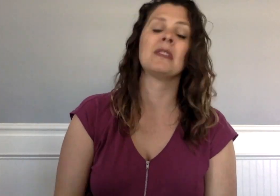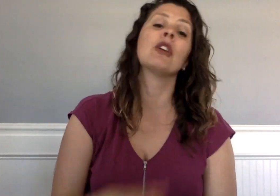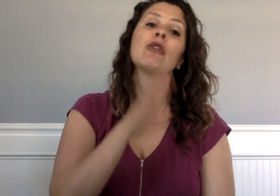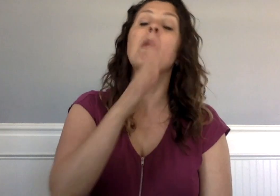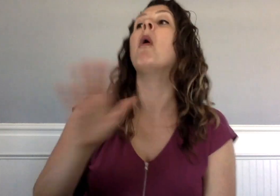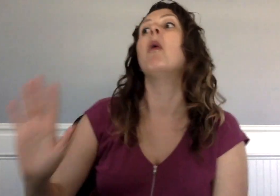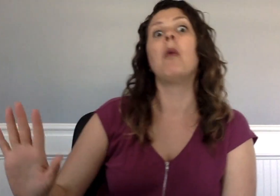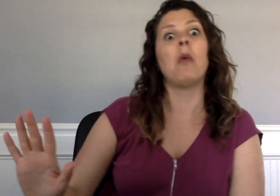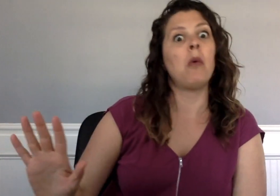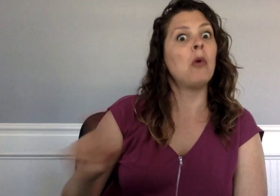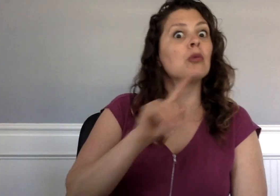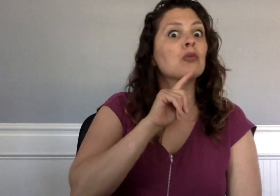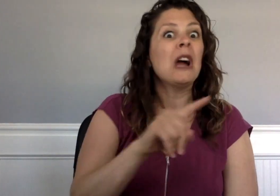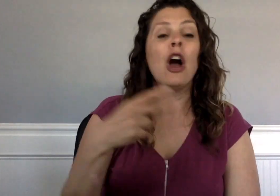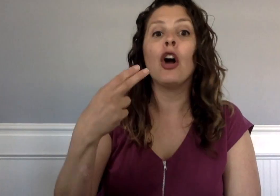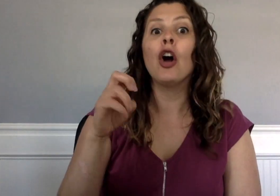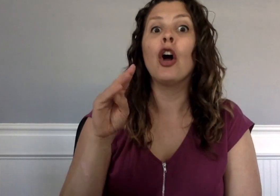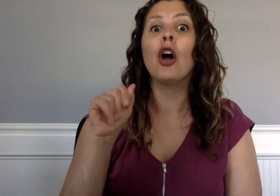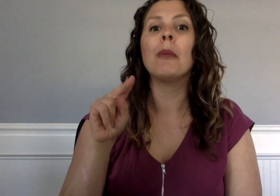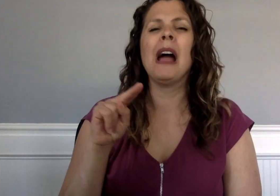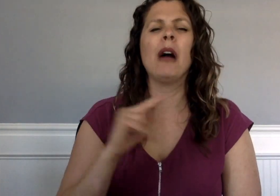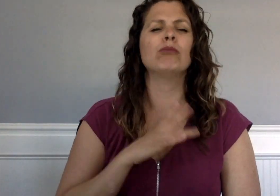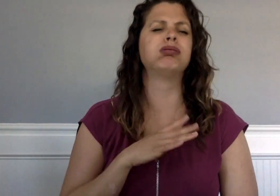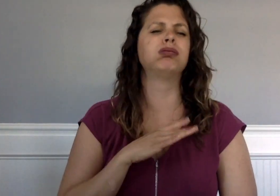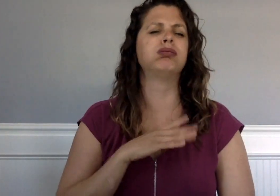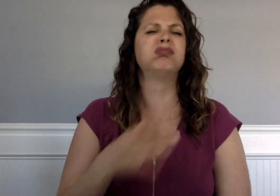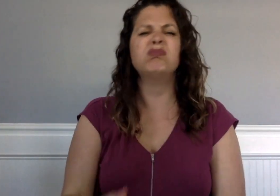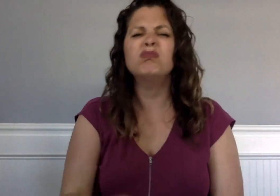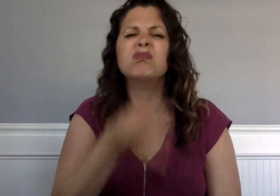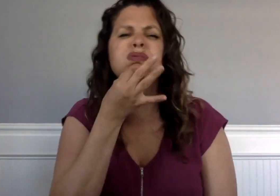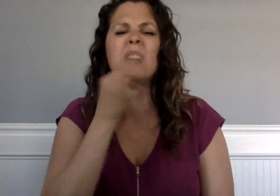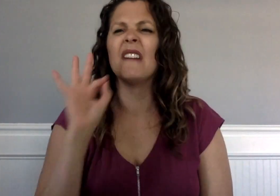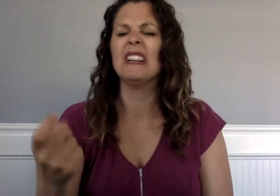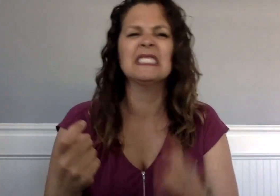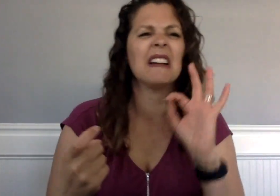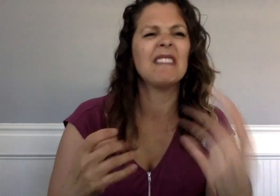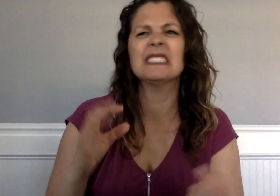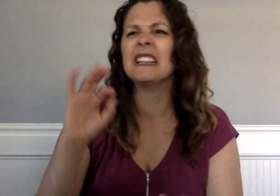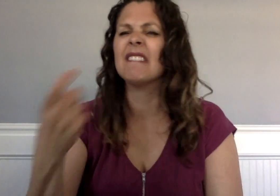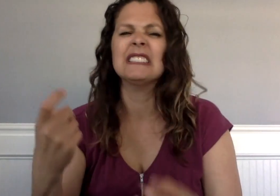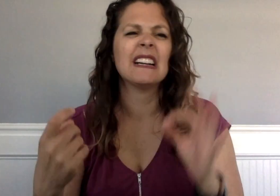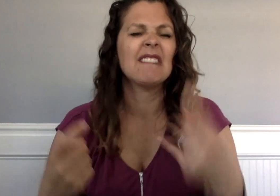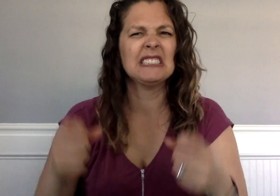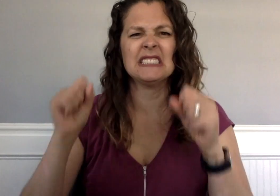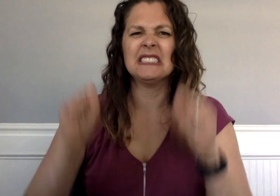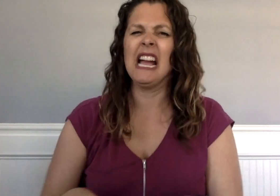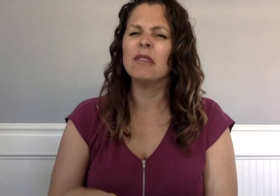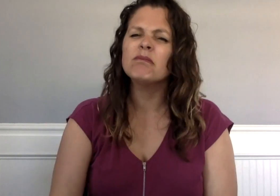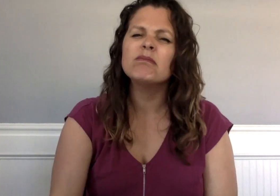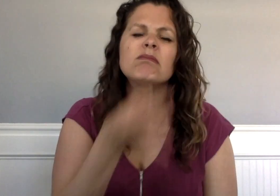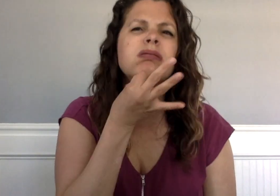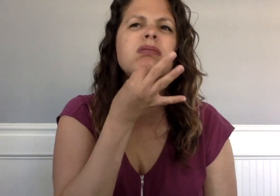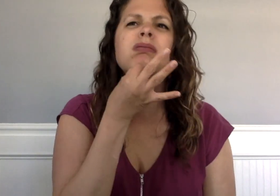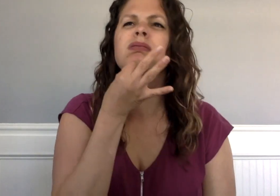“Herman can fix anything,” Grandma Tickler said.